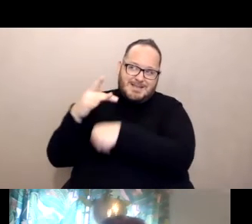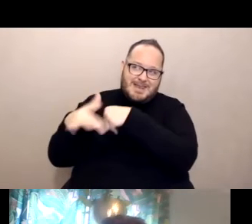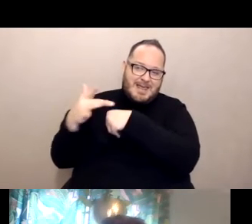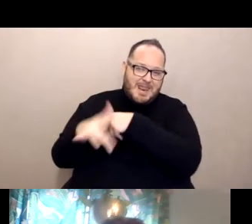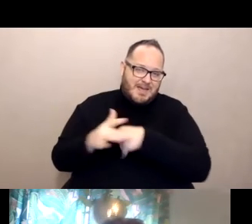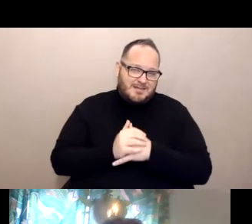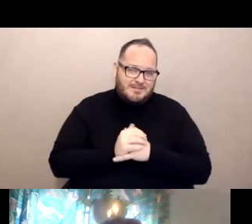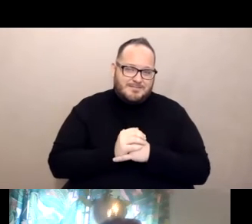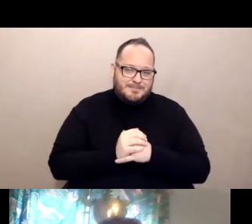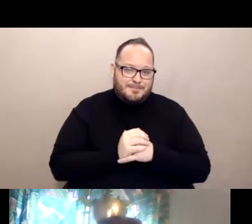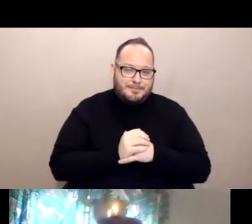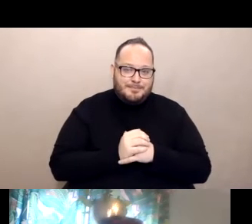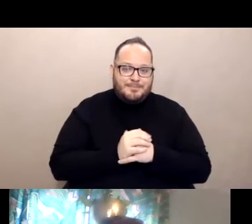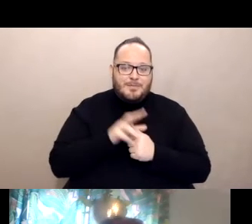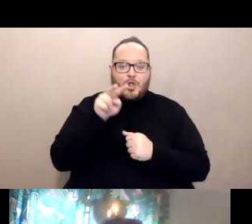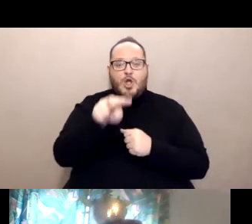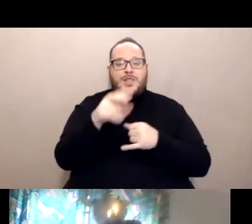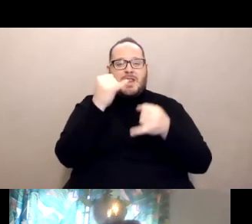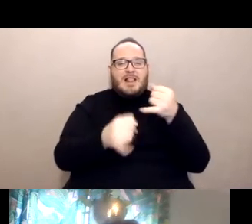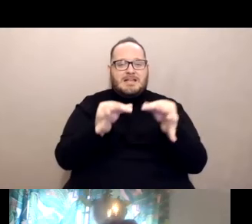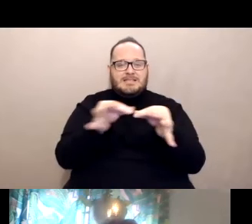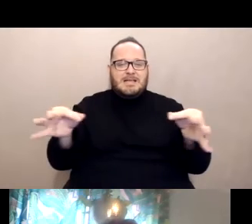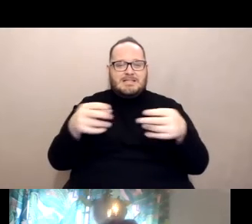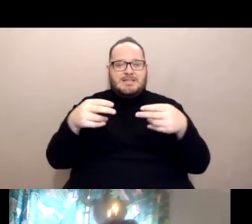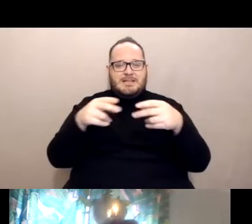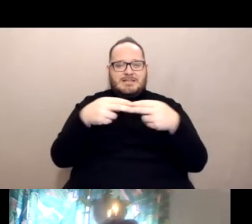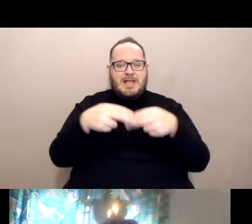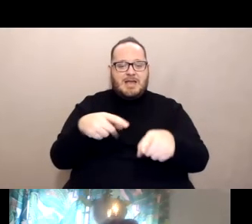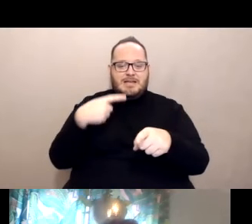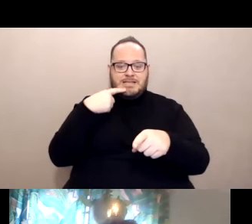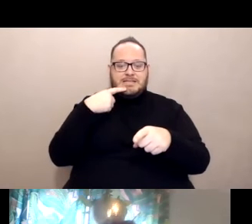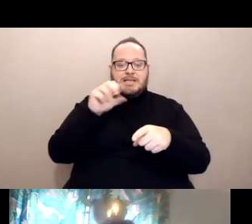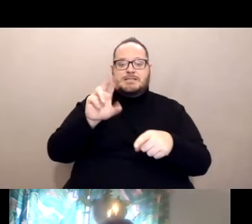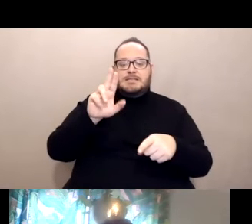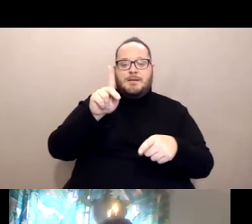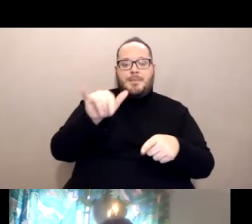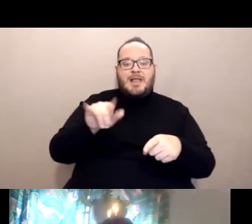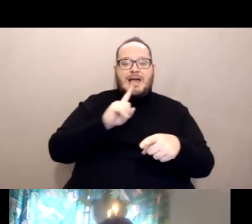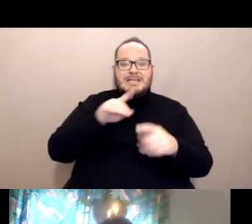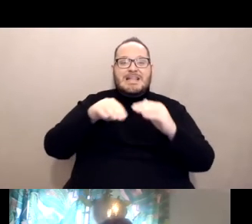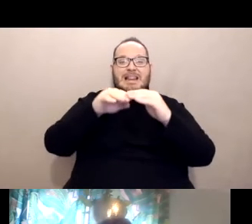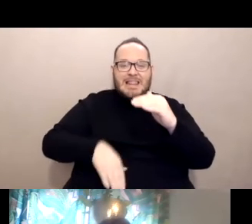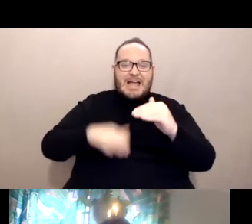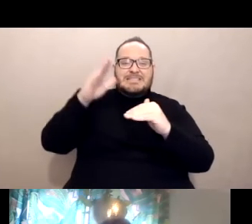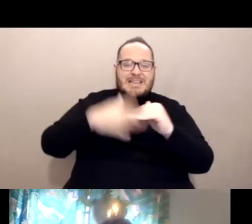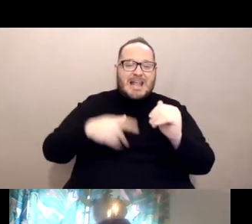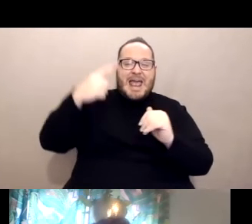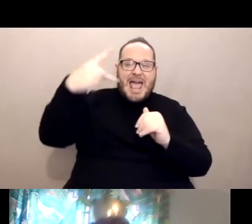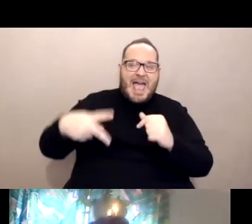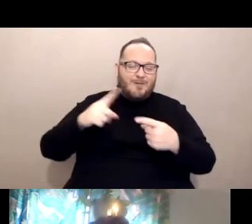Look at the last line on this slide. And it says supply is less than half to meet everyone who's eligible.